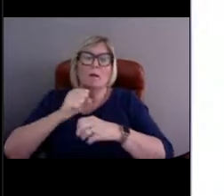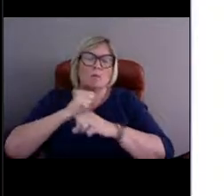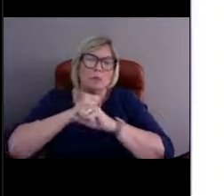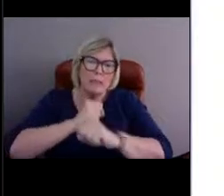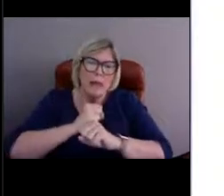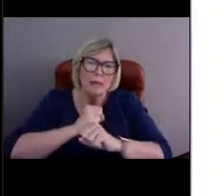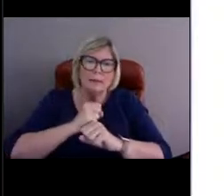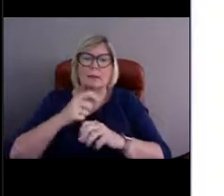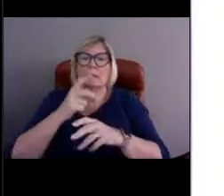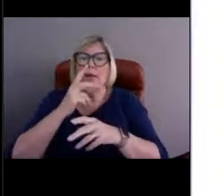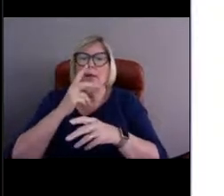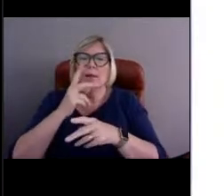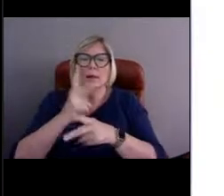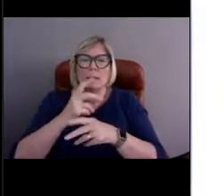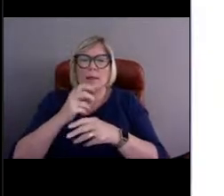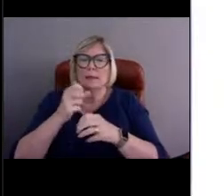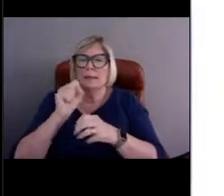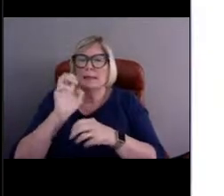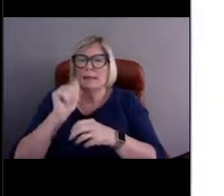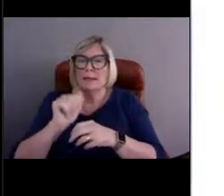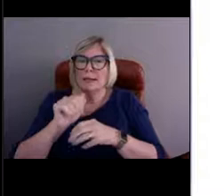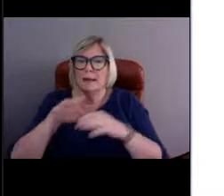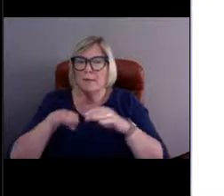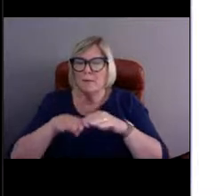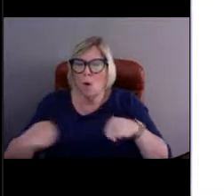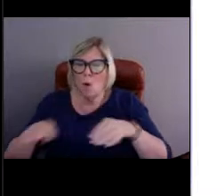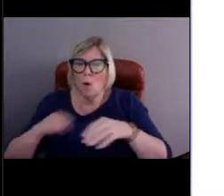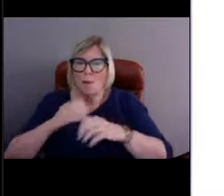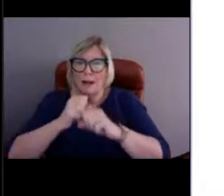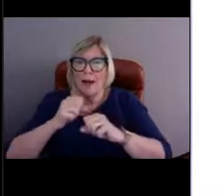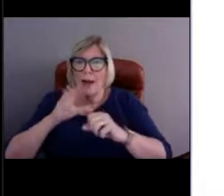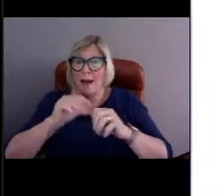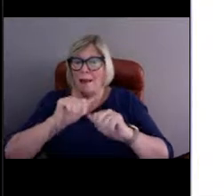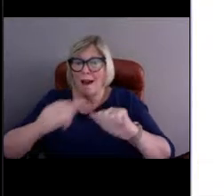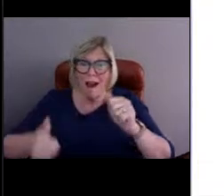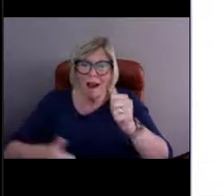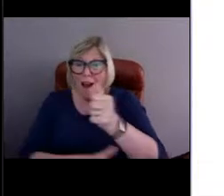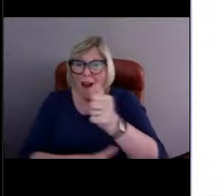And then below these floats is an anchor or a weight.